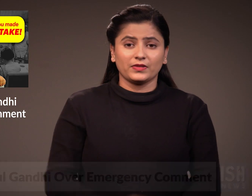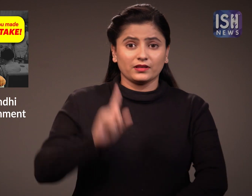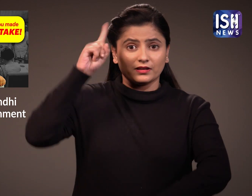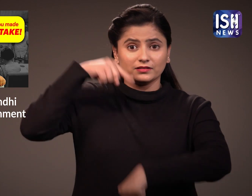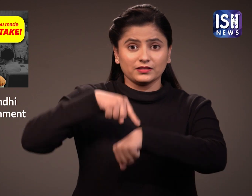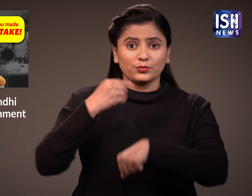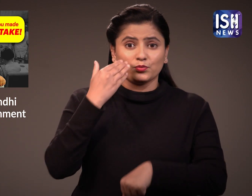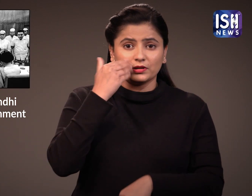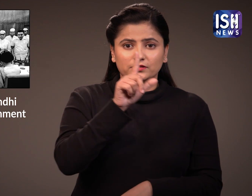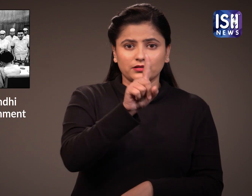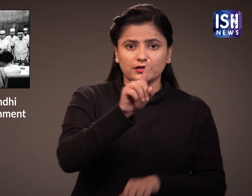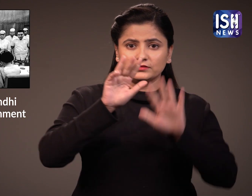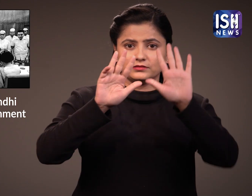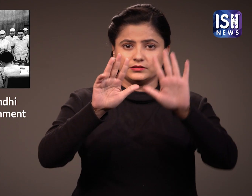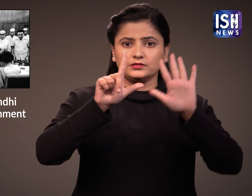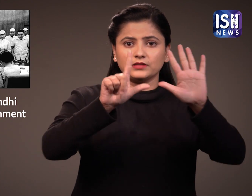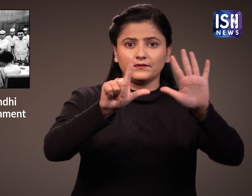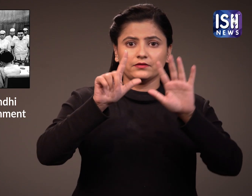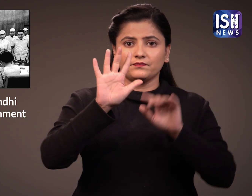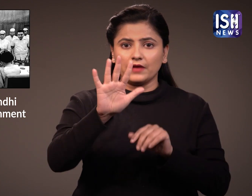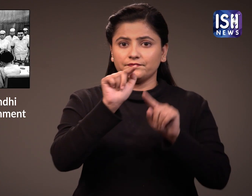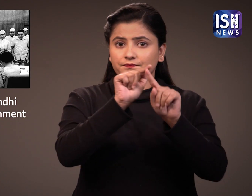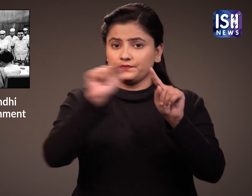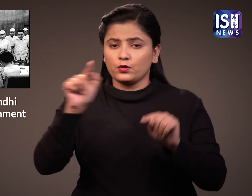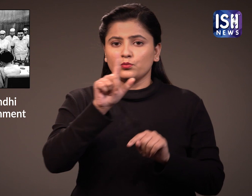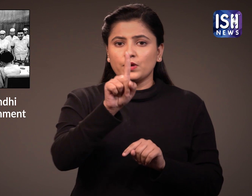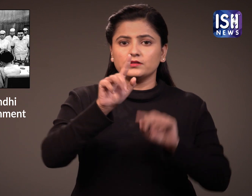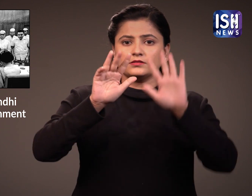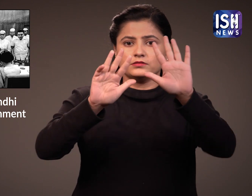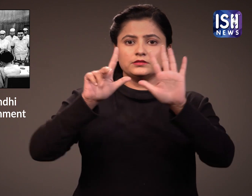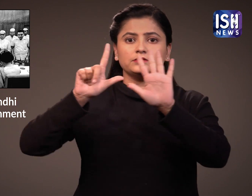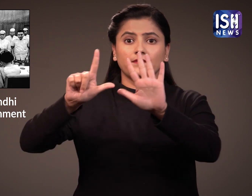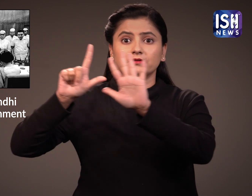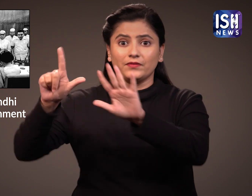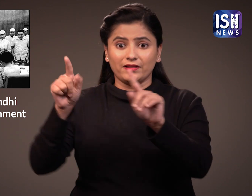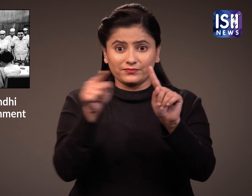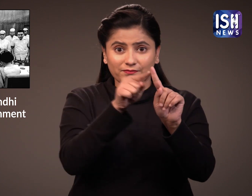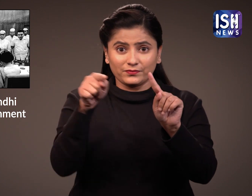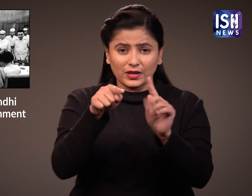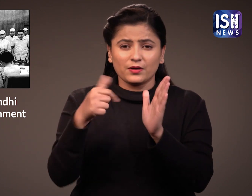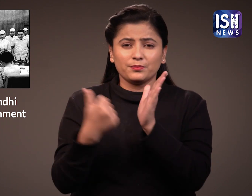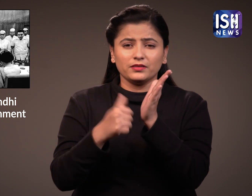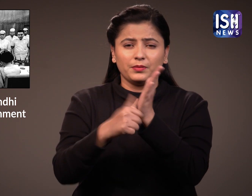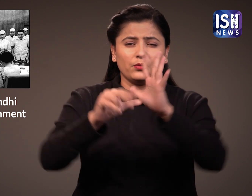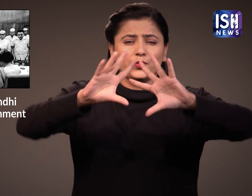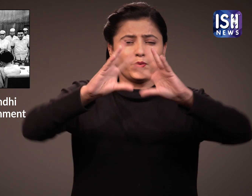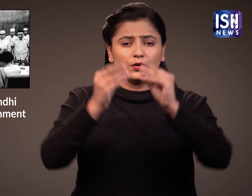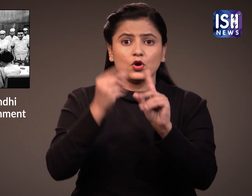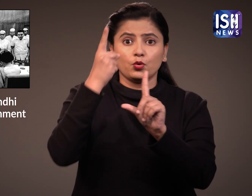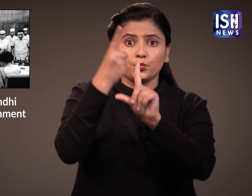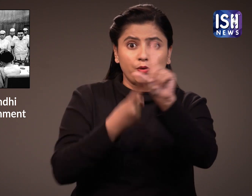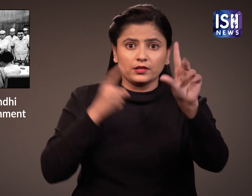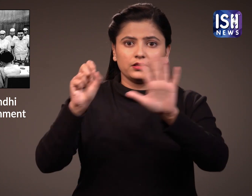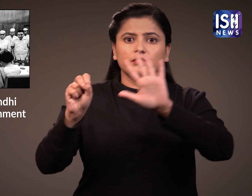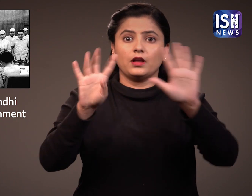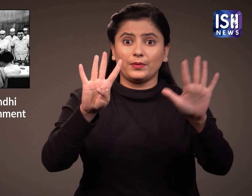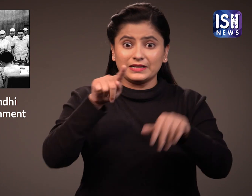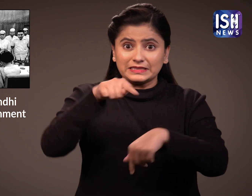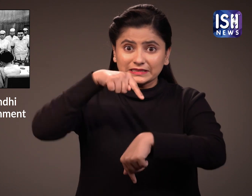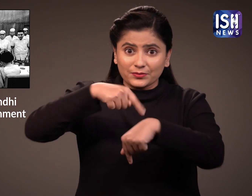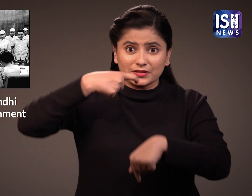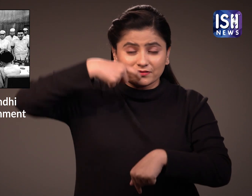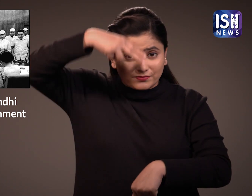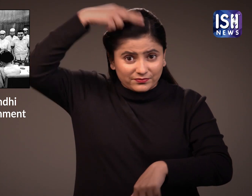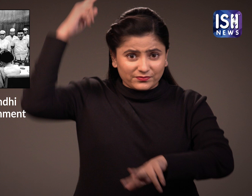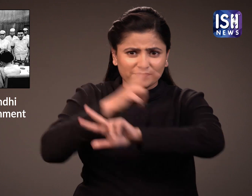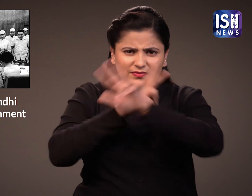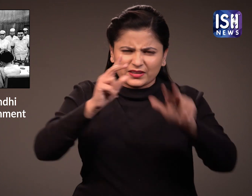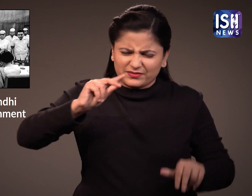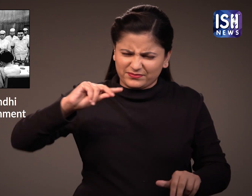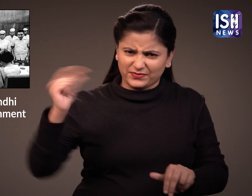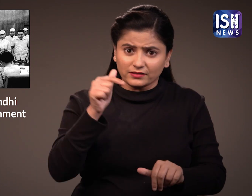The Emergency had been imposed for 21 months, from 1975 to 1977, by Indira Gandhi.